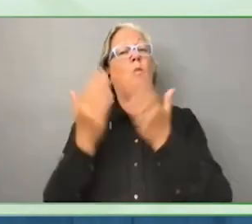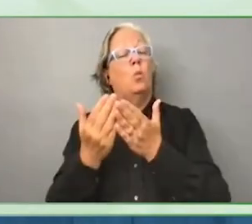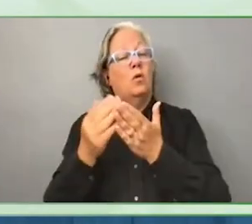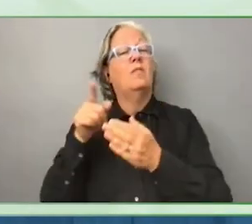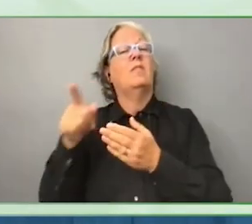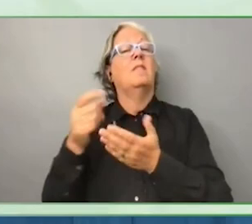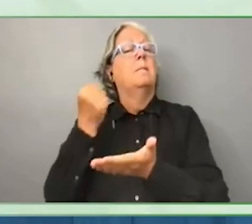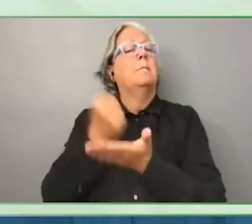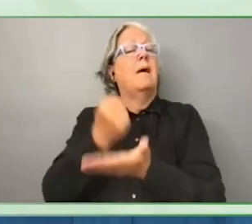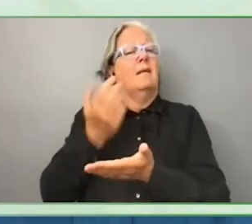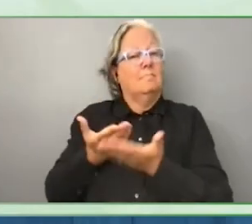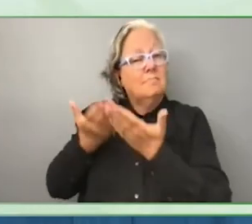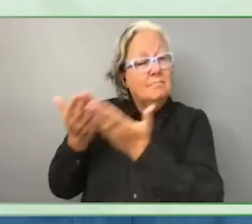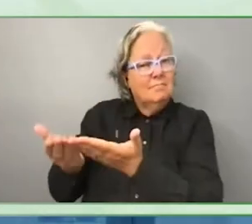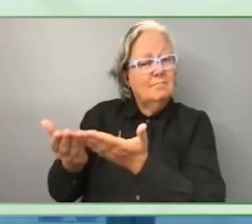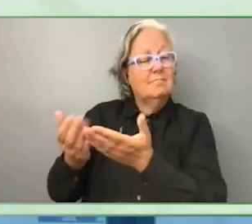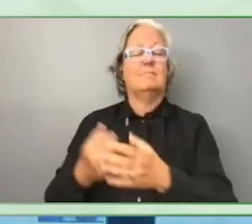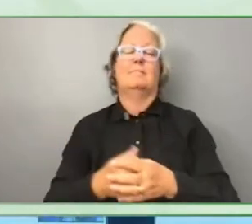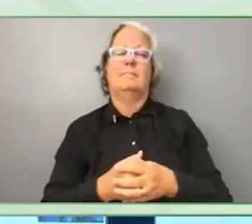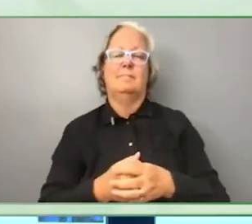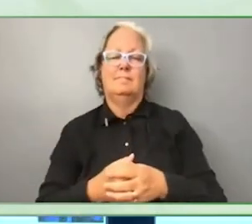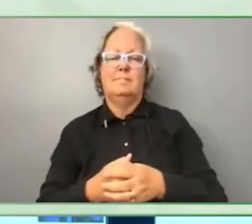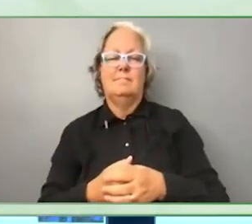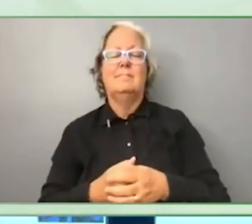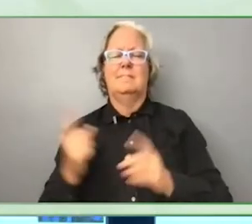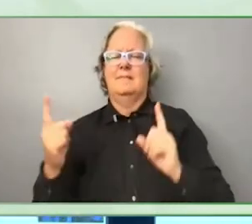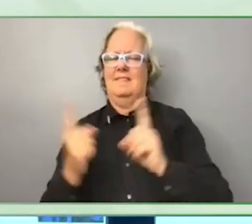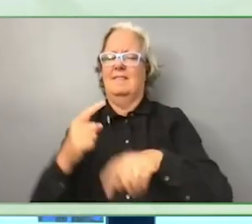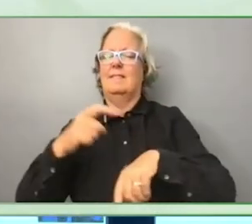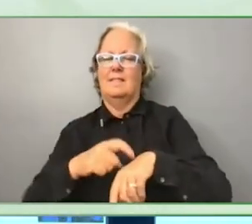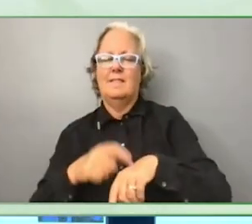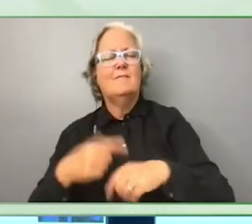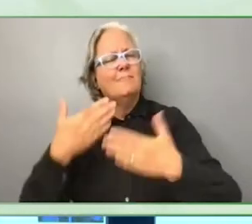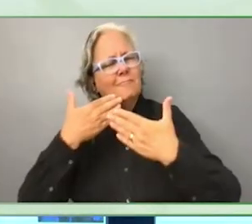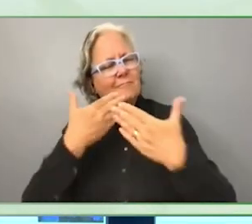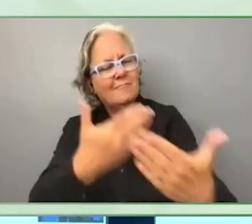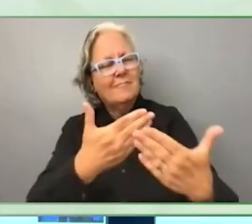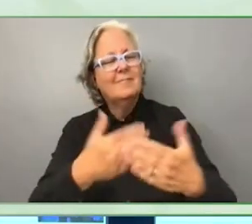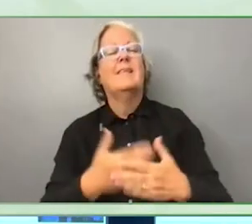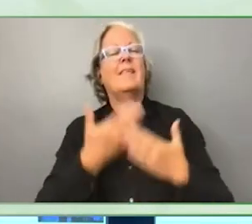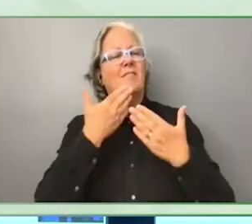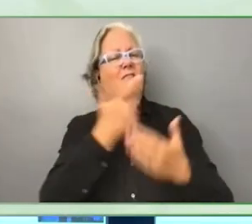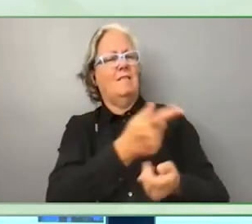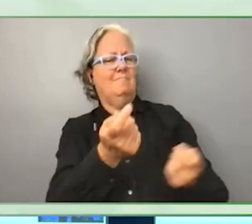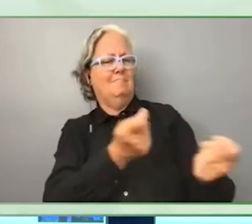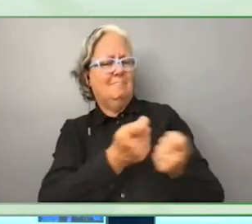Over to you. Thank you for attending the session.